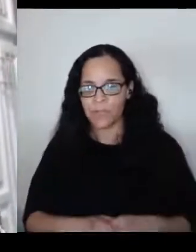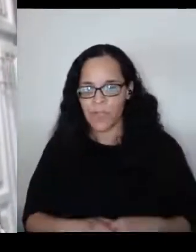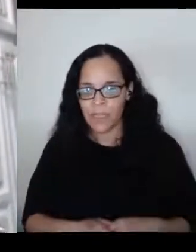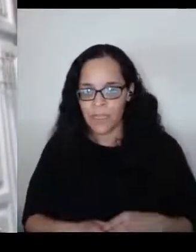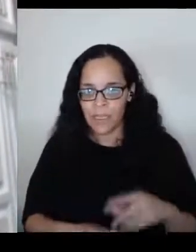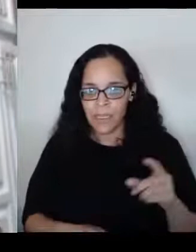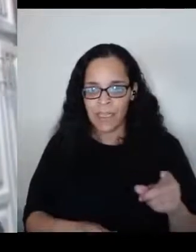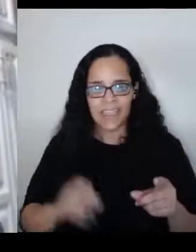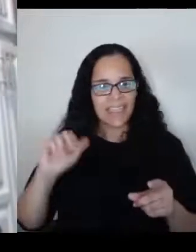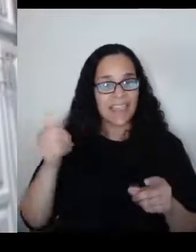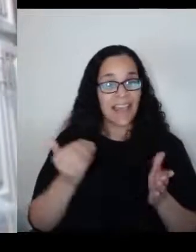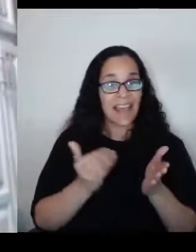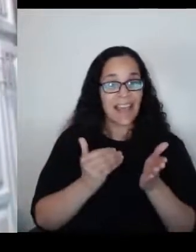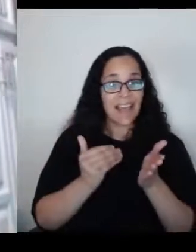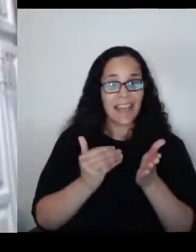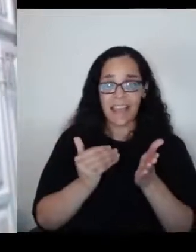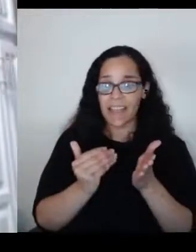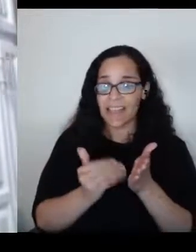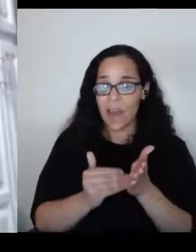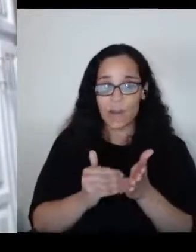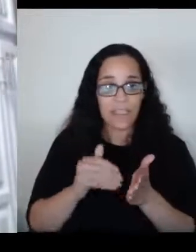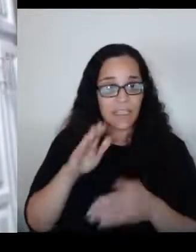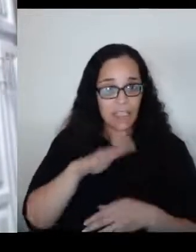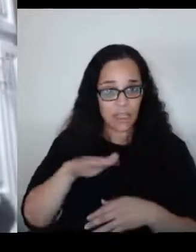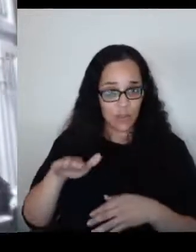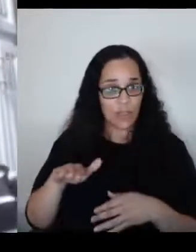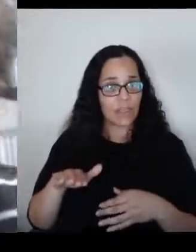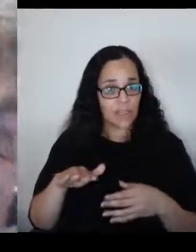and it is a book about the survivors of the Kindertransport.